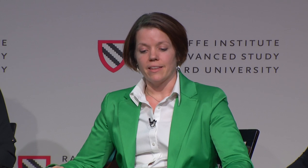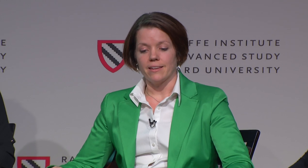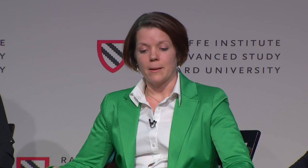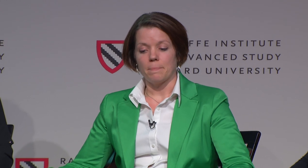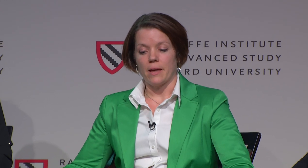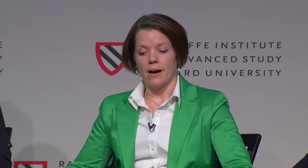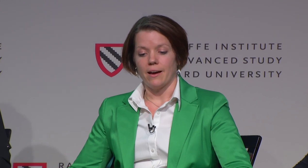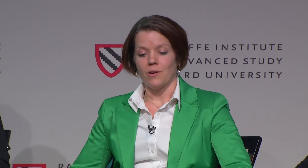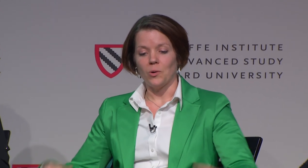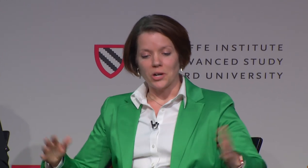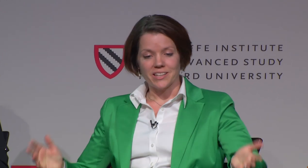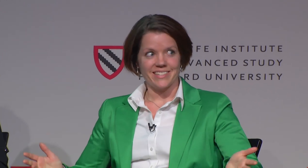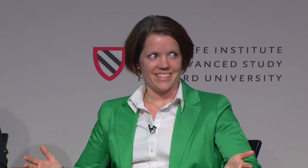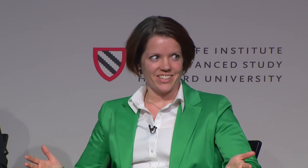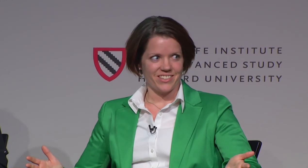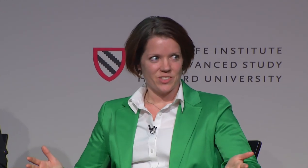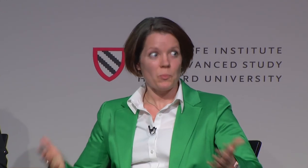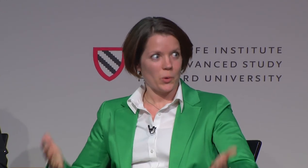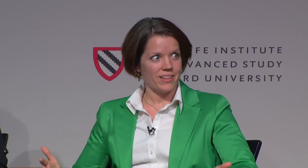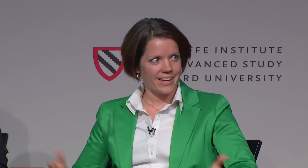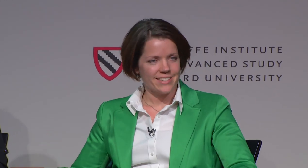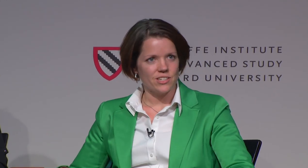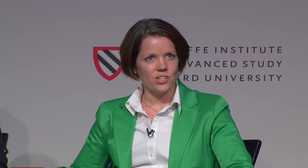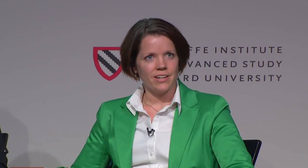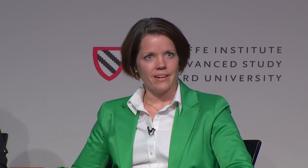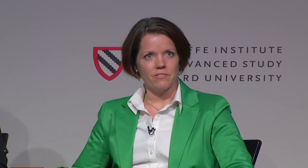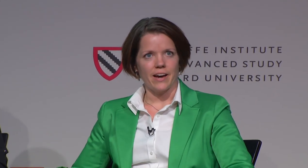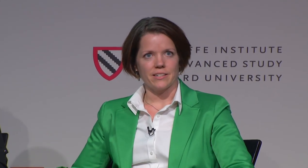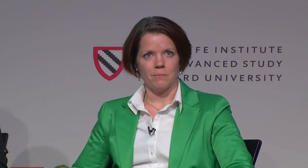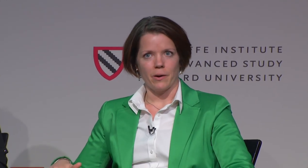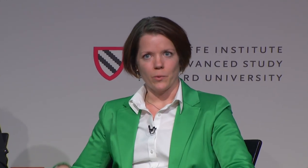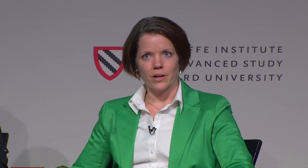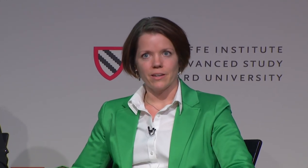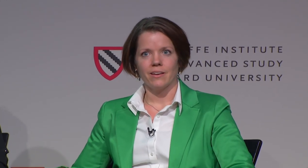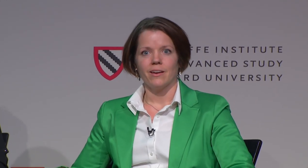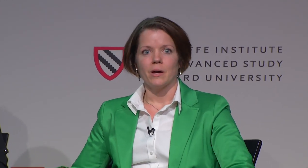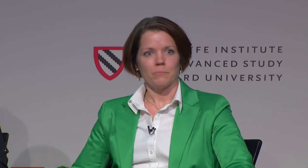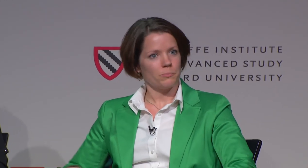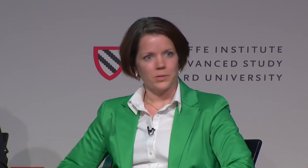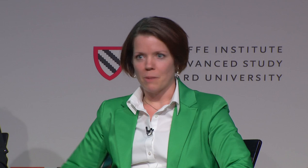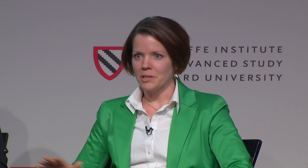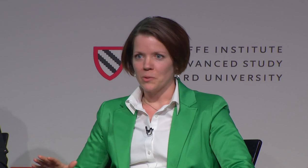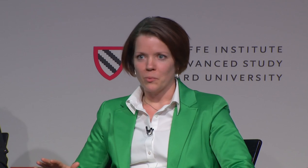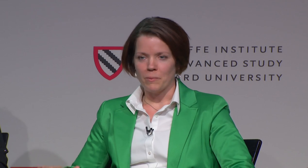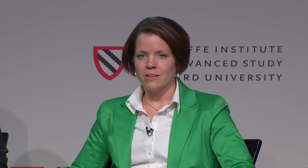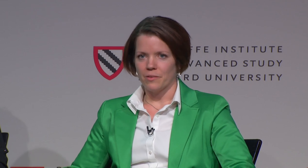I think I wholeheartedly support that decision. And in fact, in my work, predominately with women--